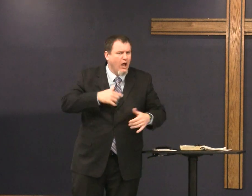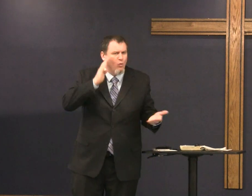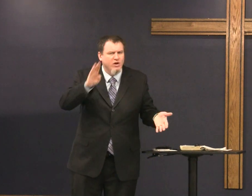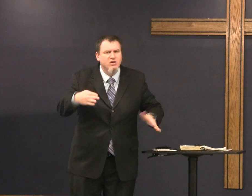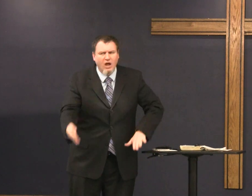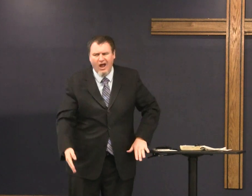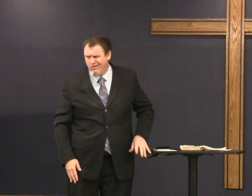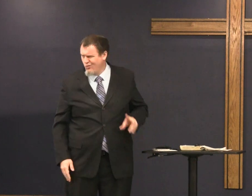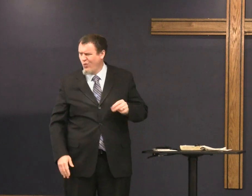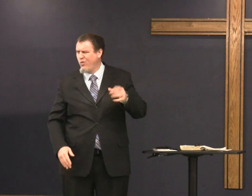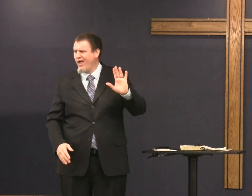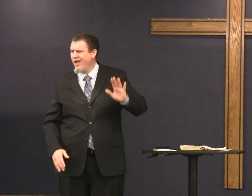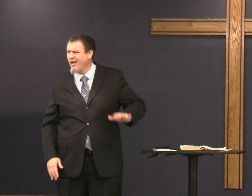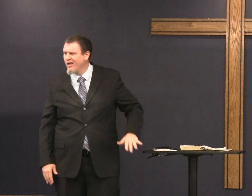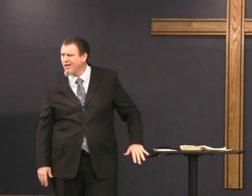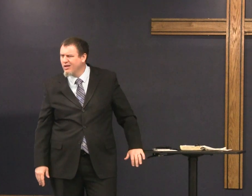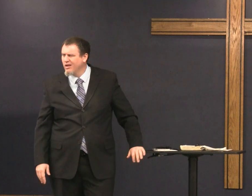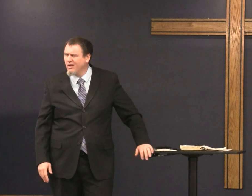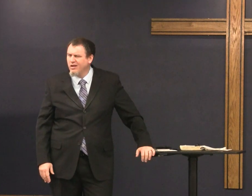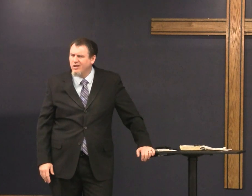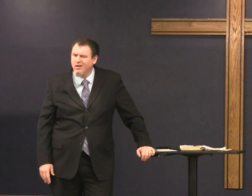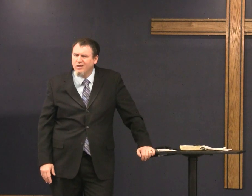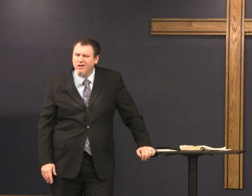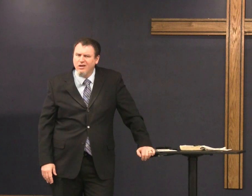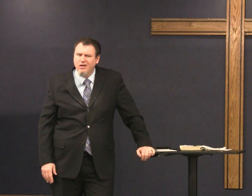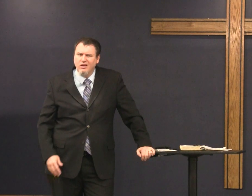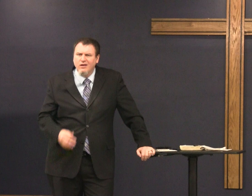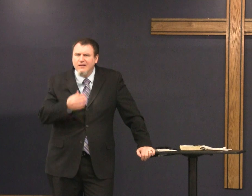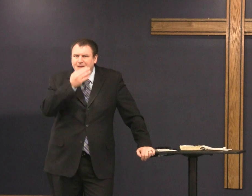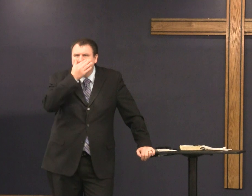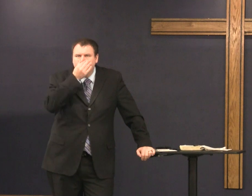he you would never think that today you were going to die